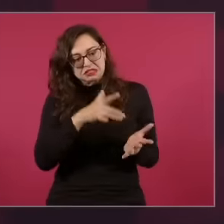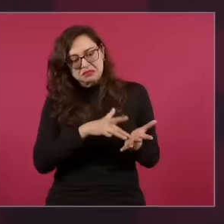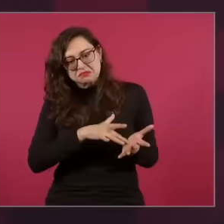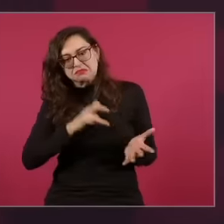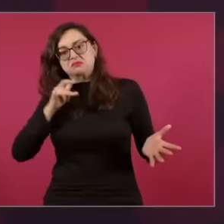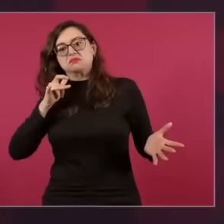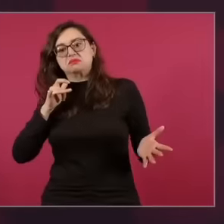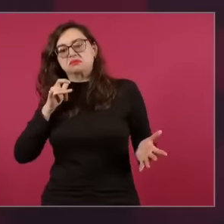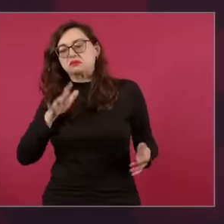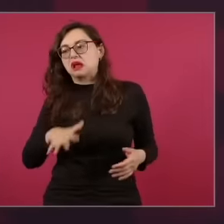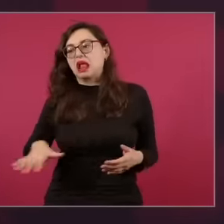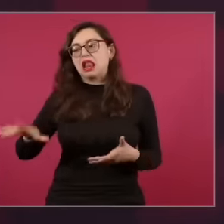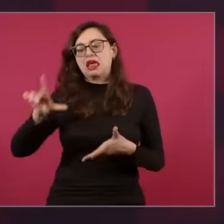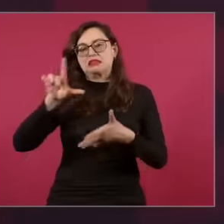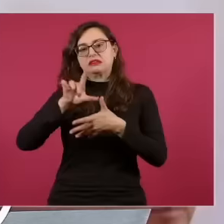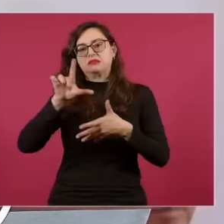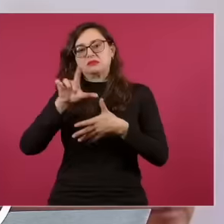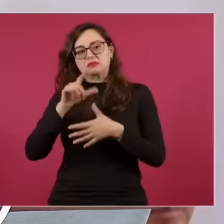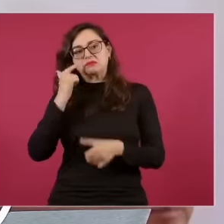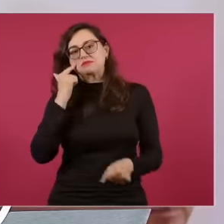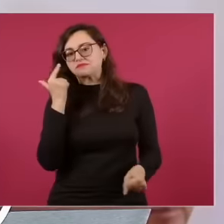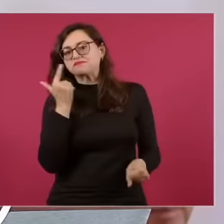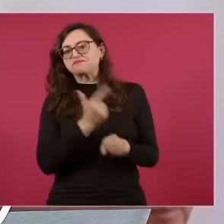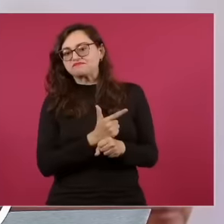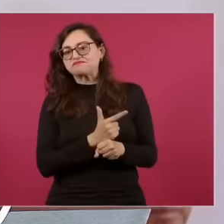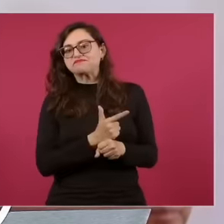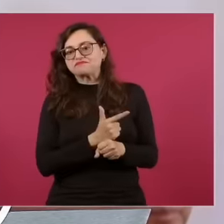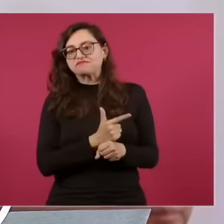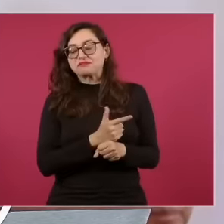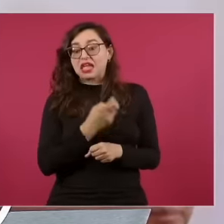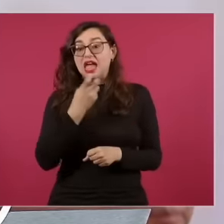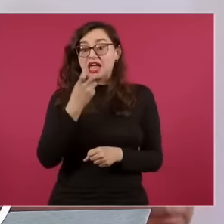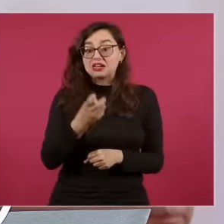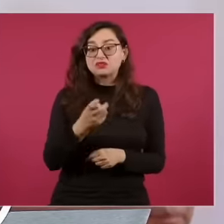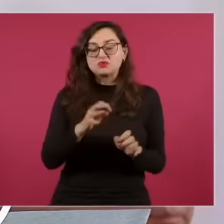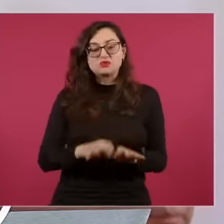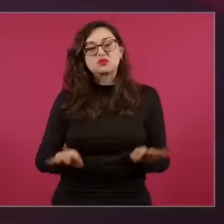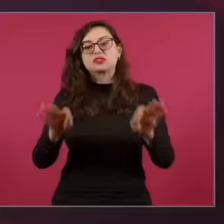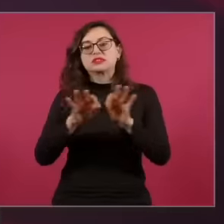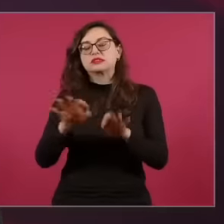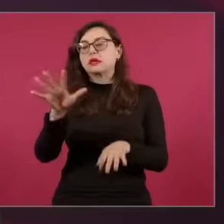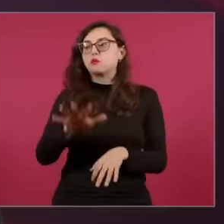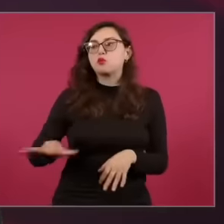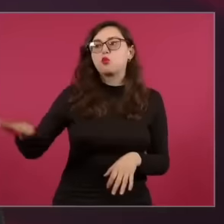the people of Latin America so as not to lose that permanent communication channel that is a